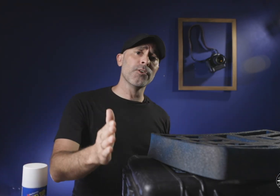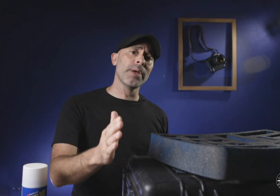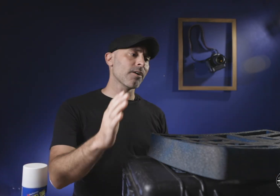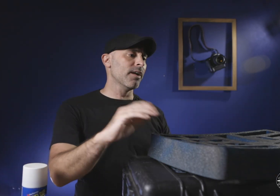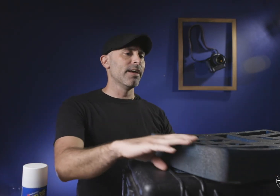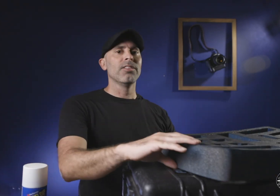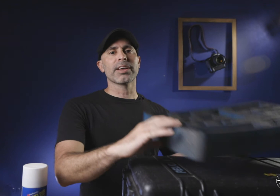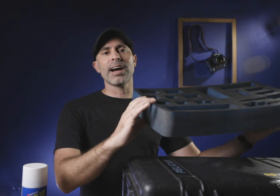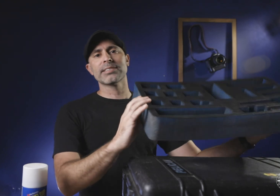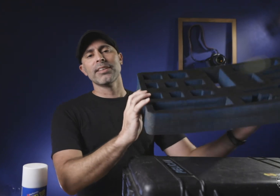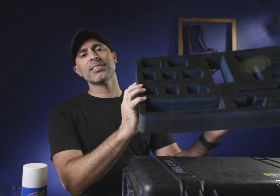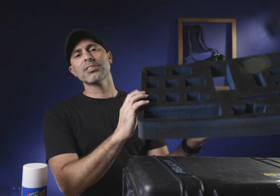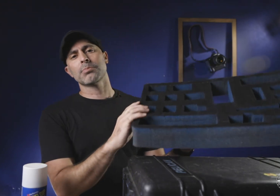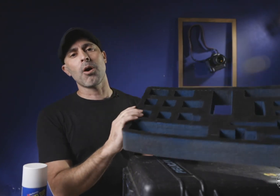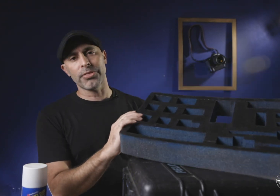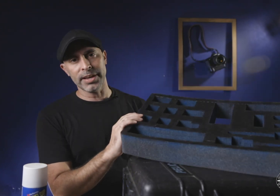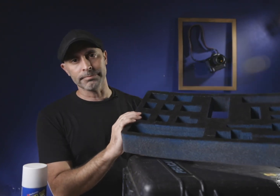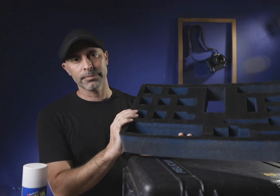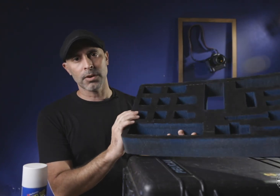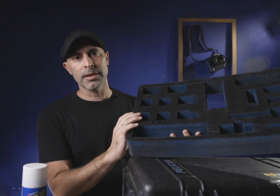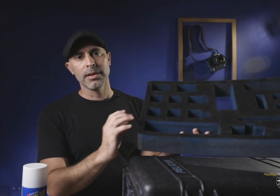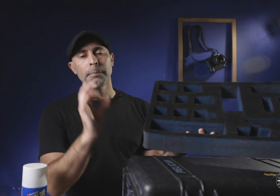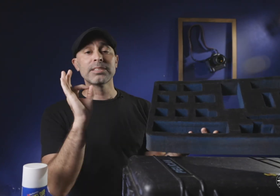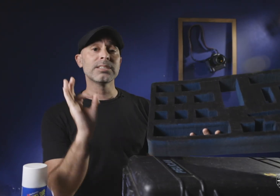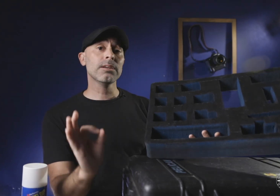filmmaker look guys this is a small thing all right but it's these little